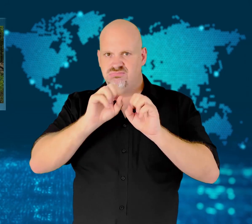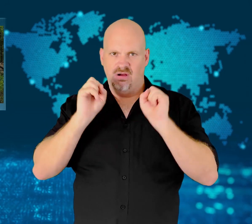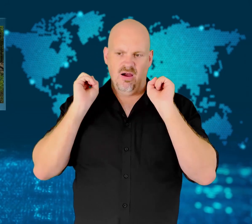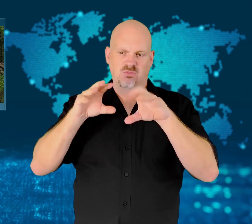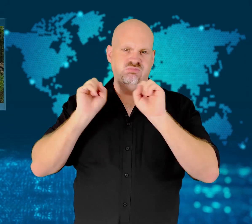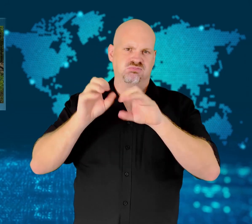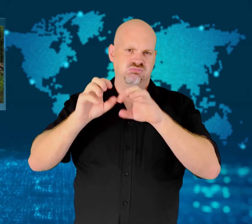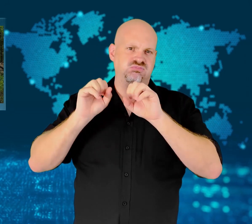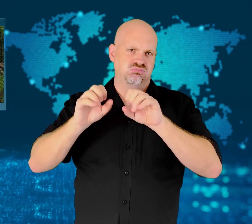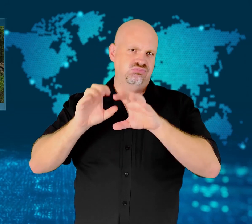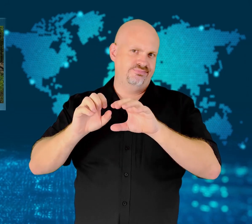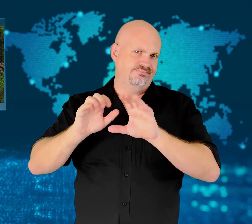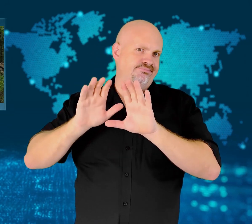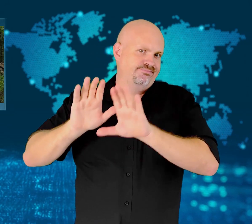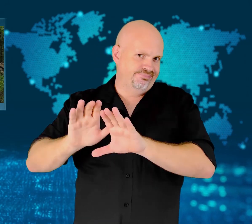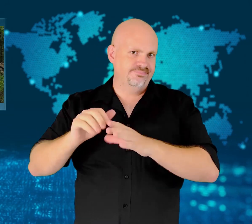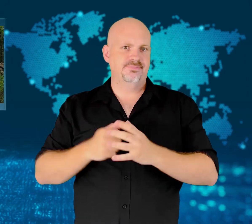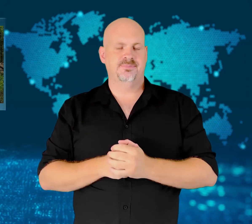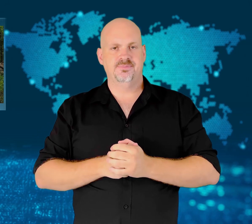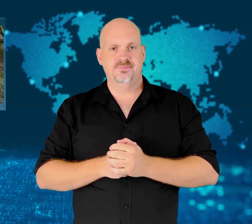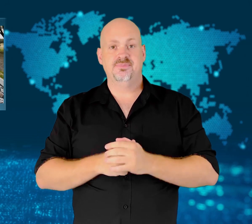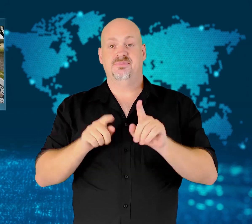the Nazi occupation of Poland.